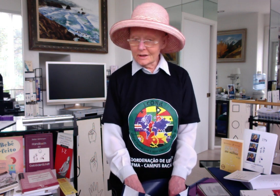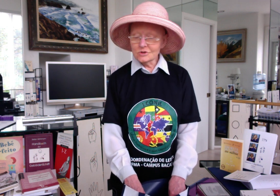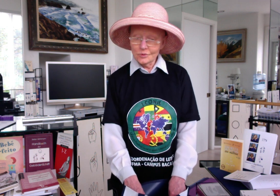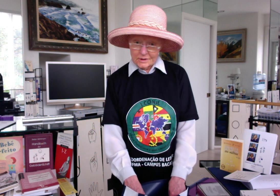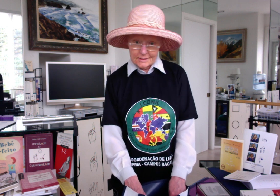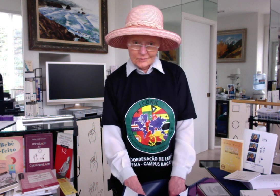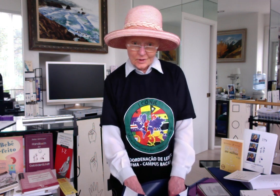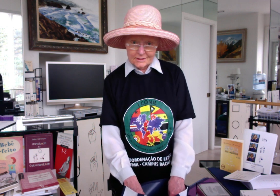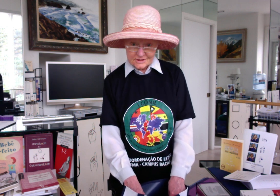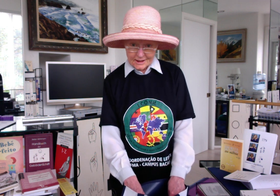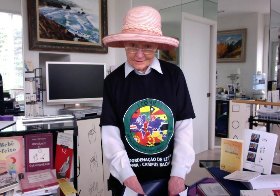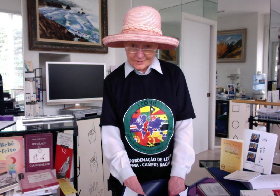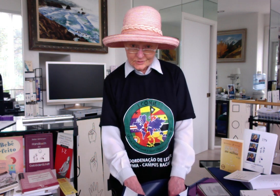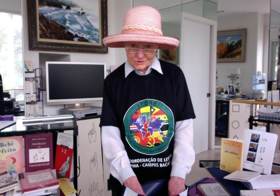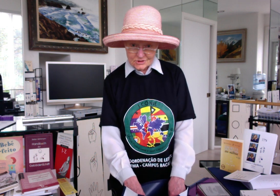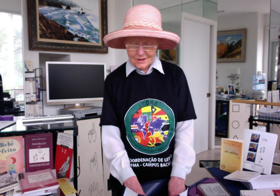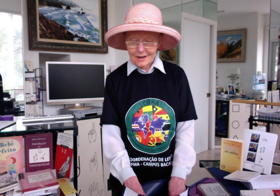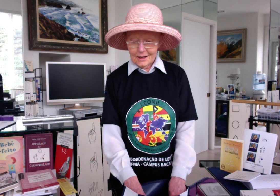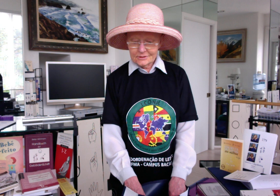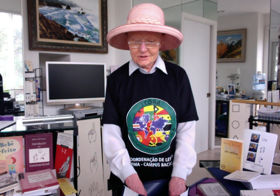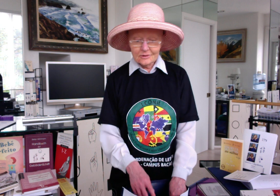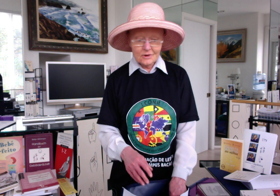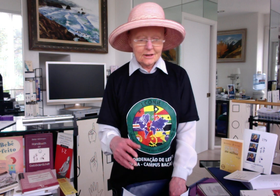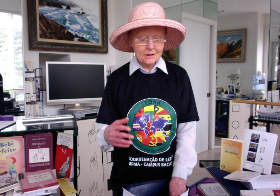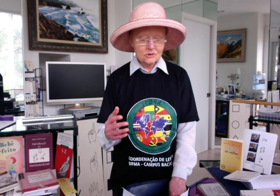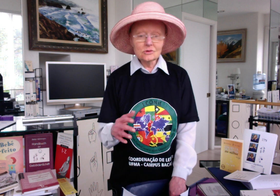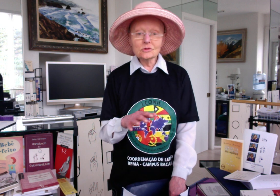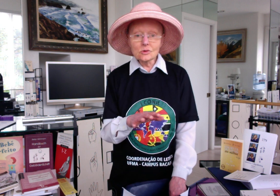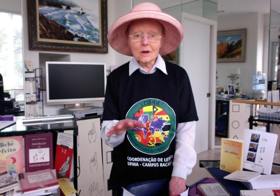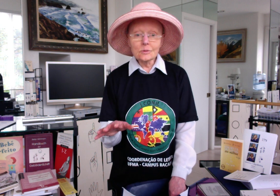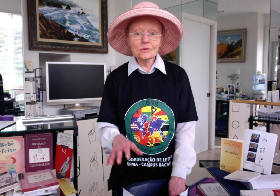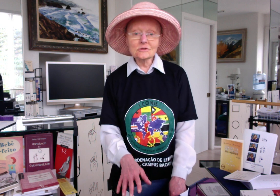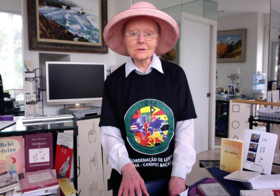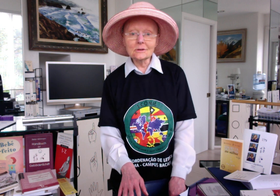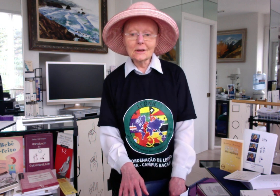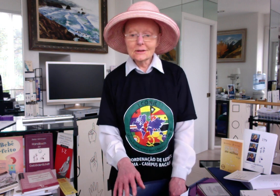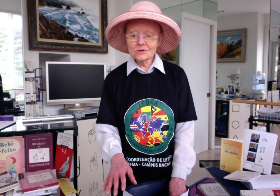read and write sign language and SignWriting is used throughout Brazil to